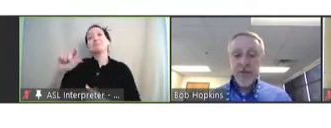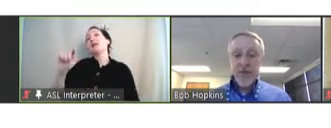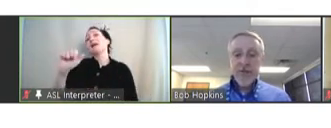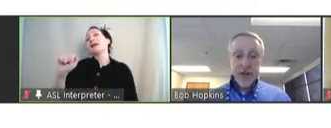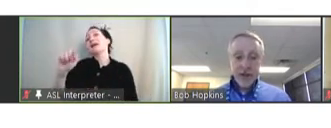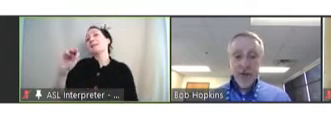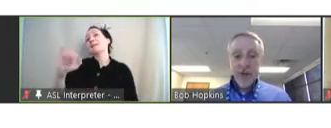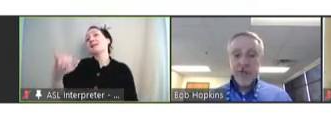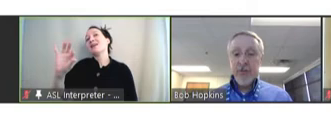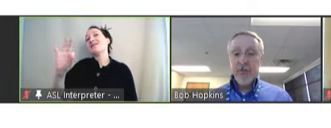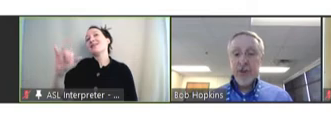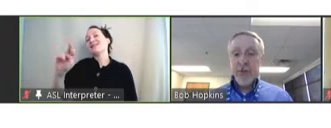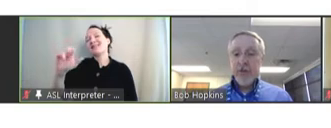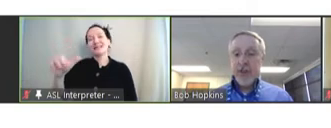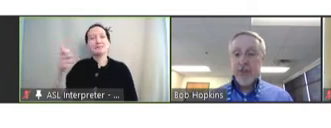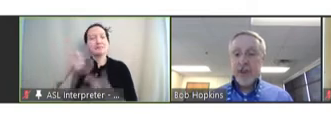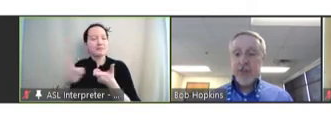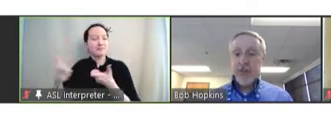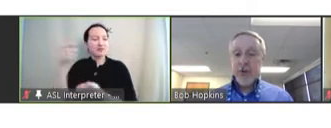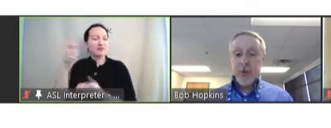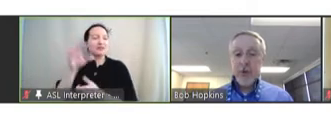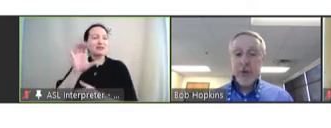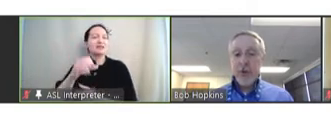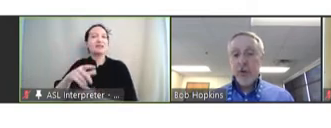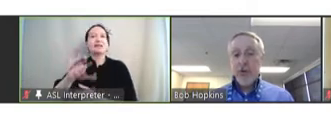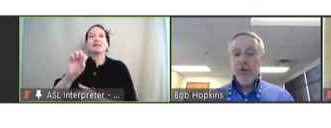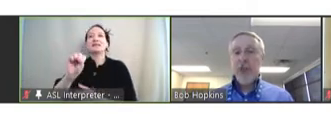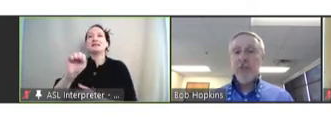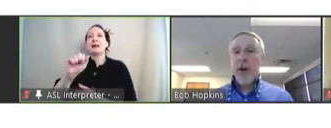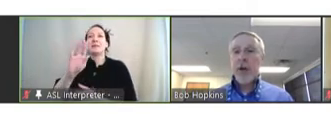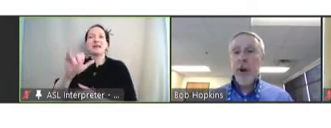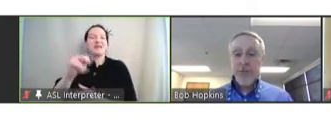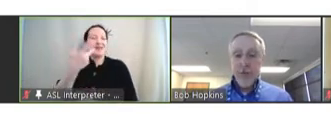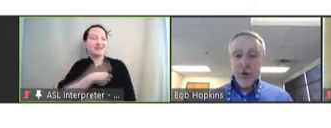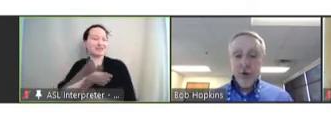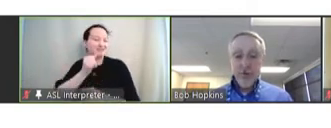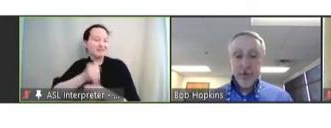executive officer of the Sabin Vaccine Institute, who will discuss public/private partnerships.